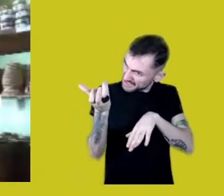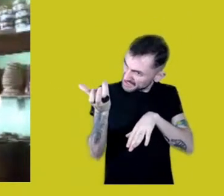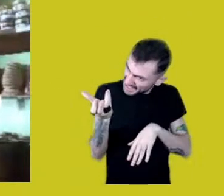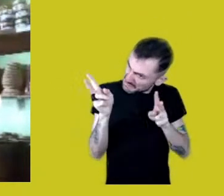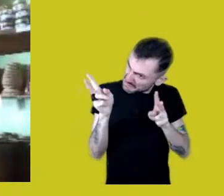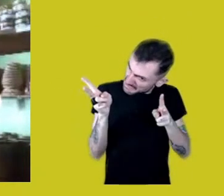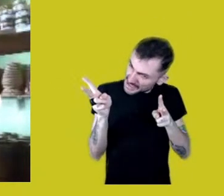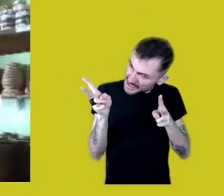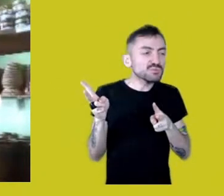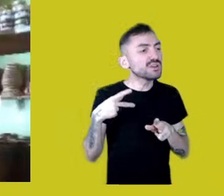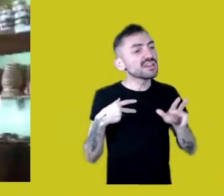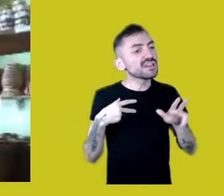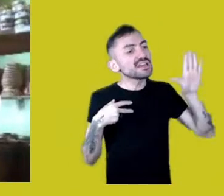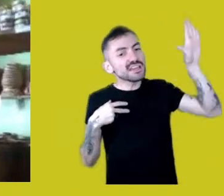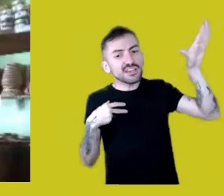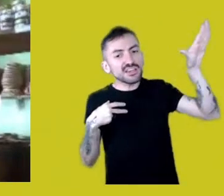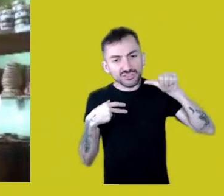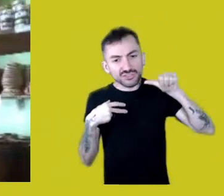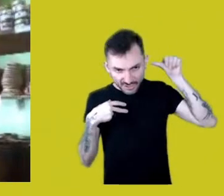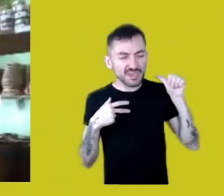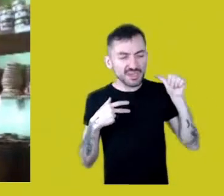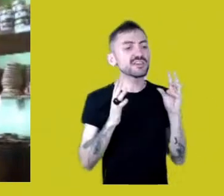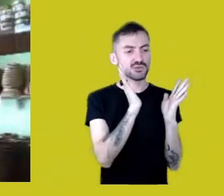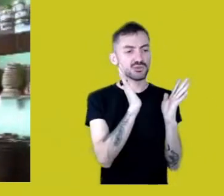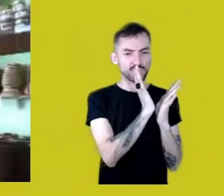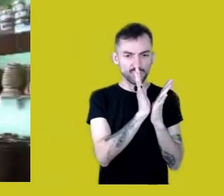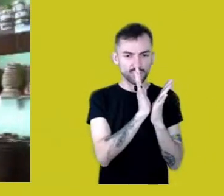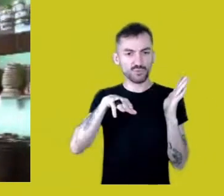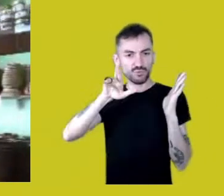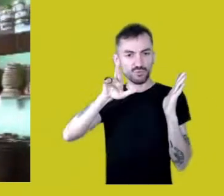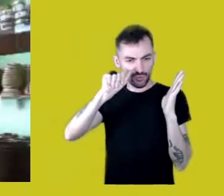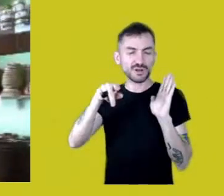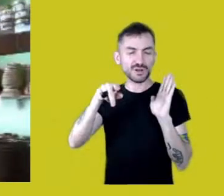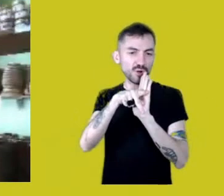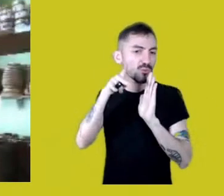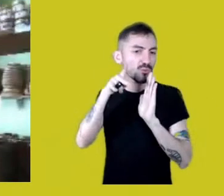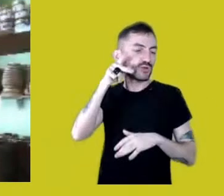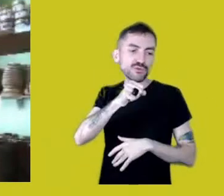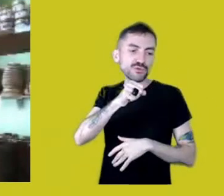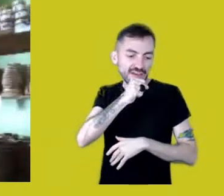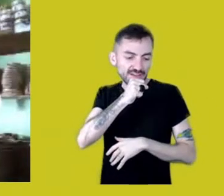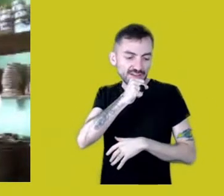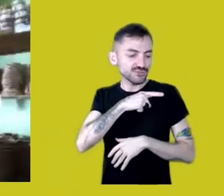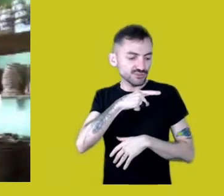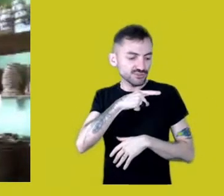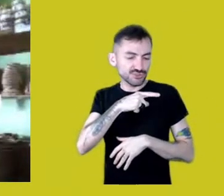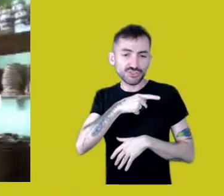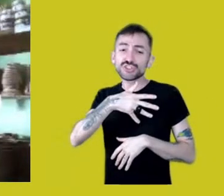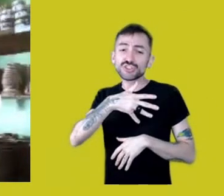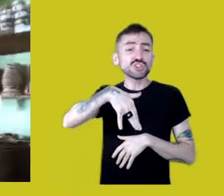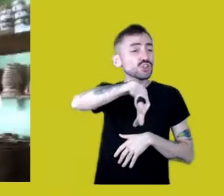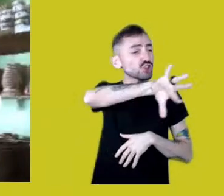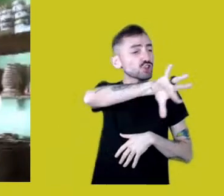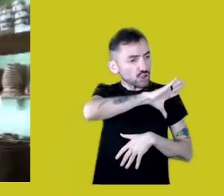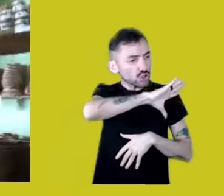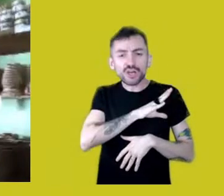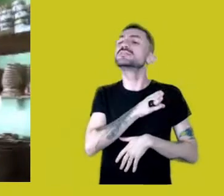I summoned the Mura Collective we created here in Porto Velho and we did a cultural intervention there.